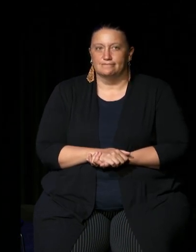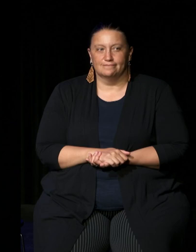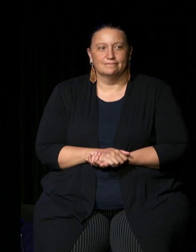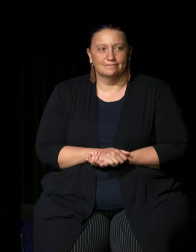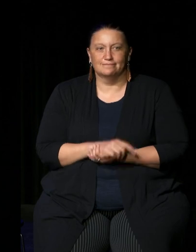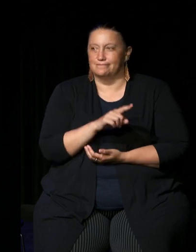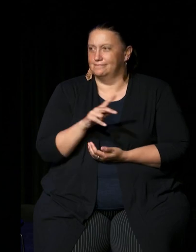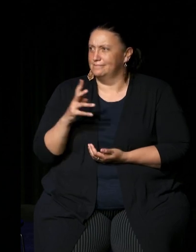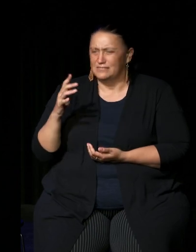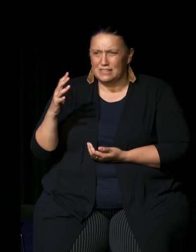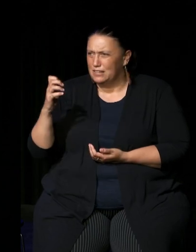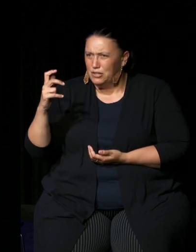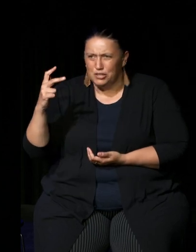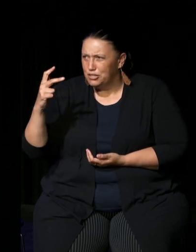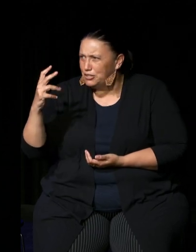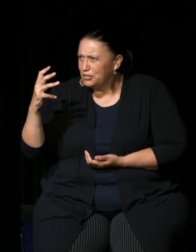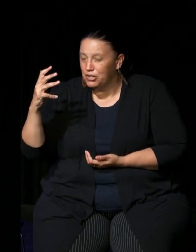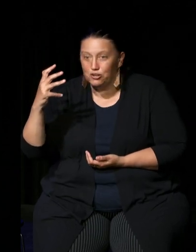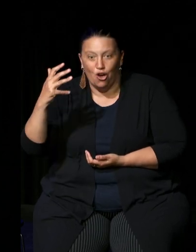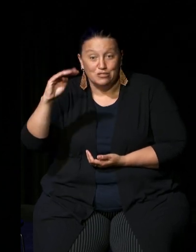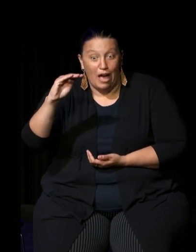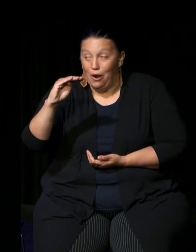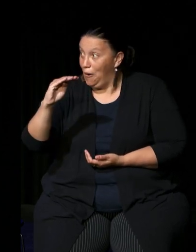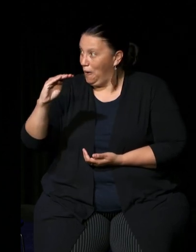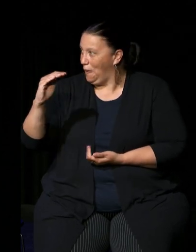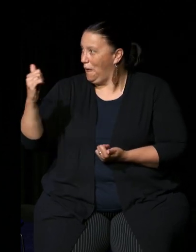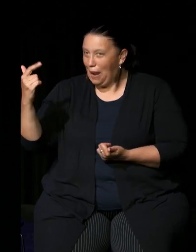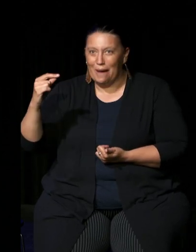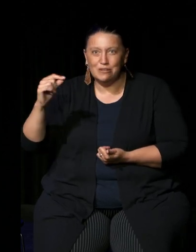one two three four five six seven eight nine ten eleven twelve